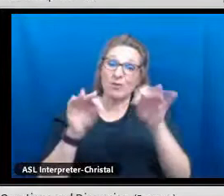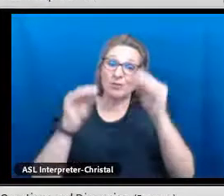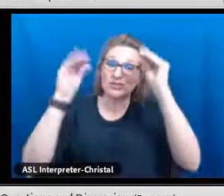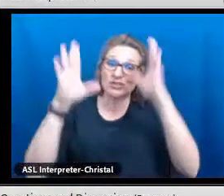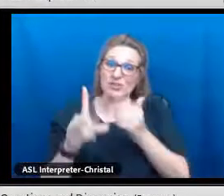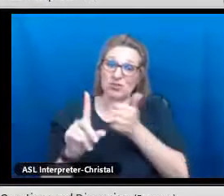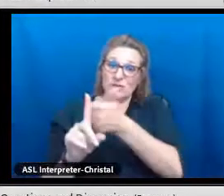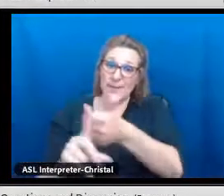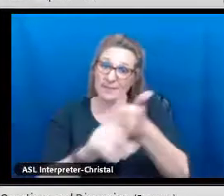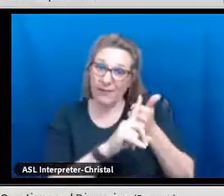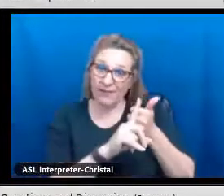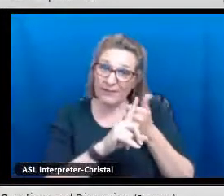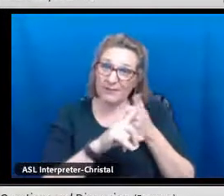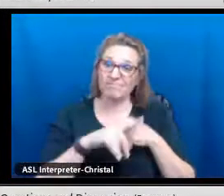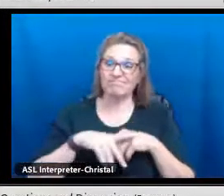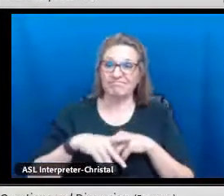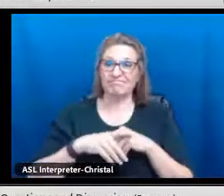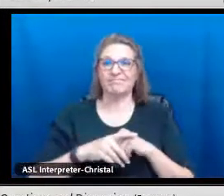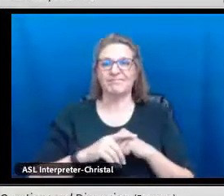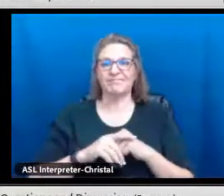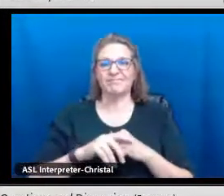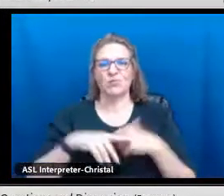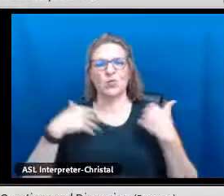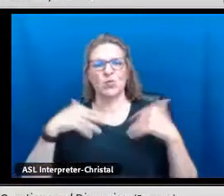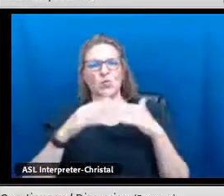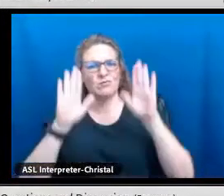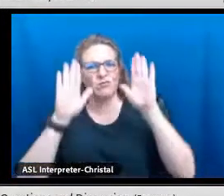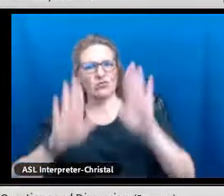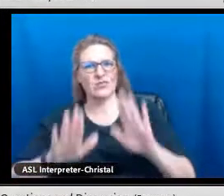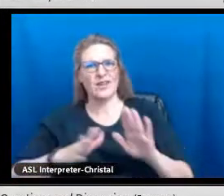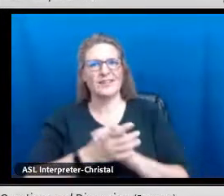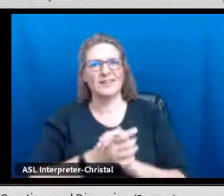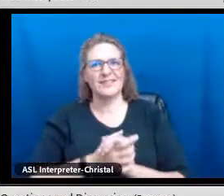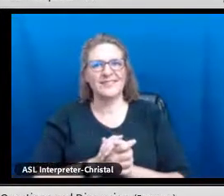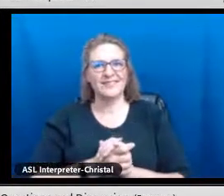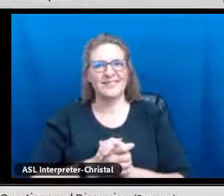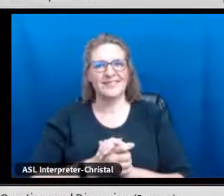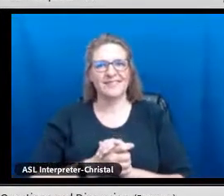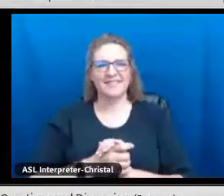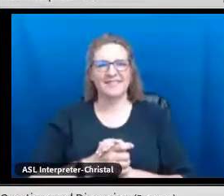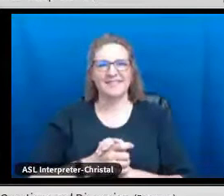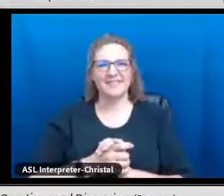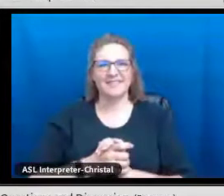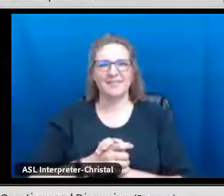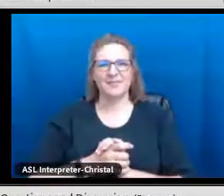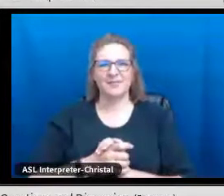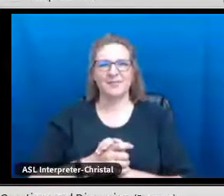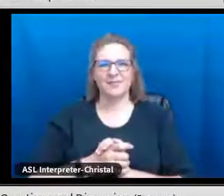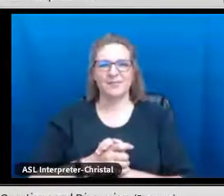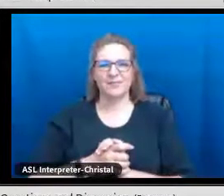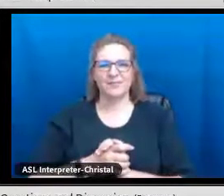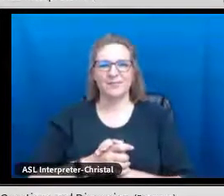come back and also give back and become language teachers themselves. That's great.